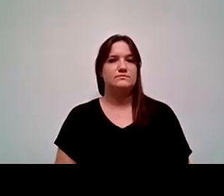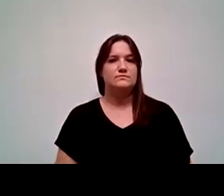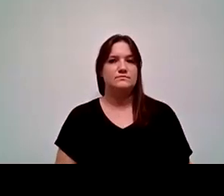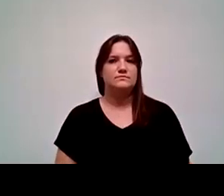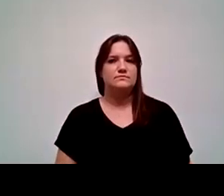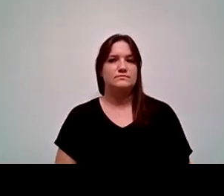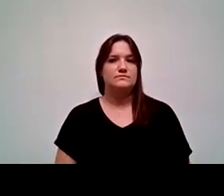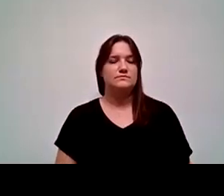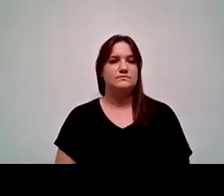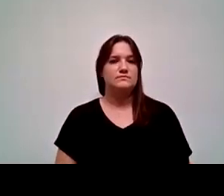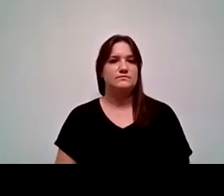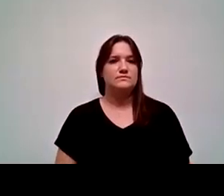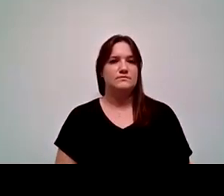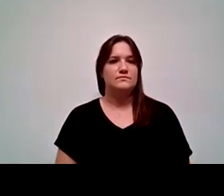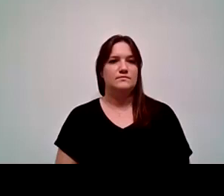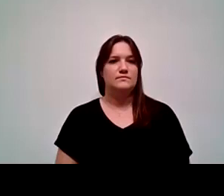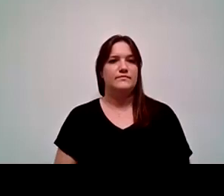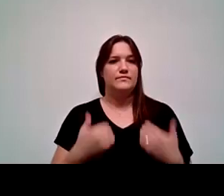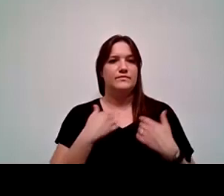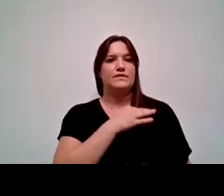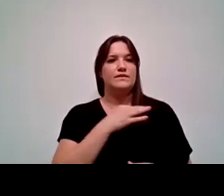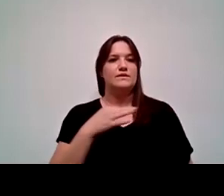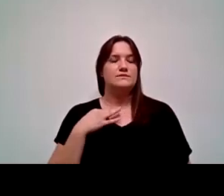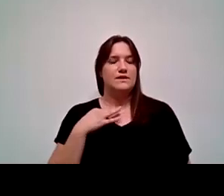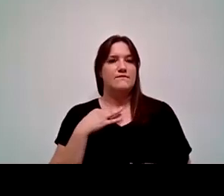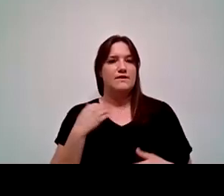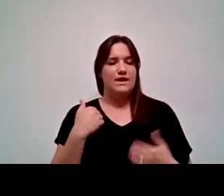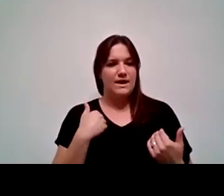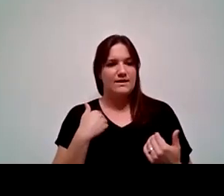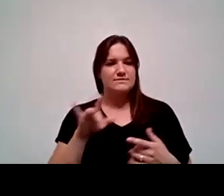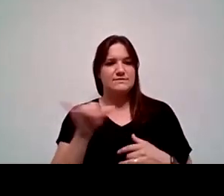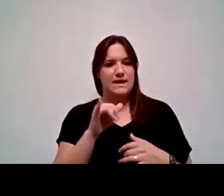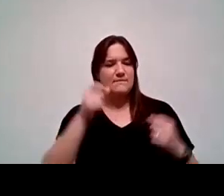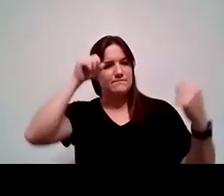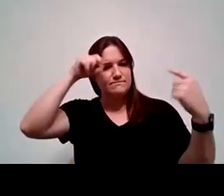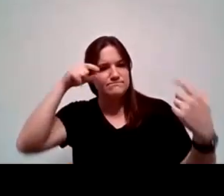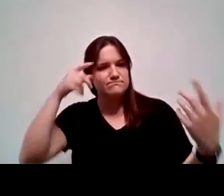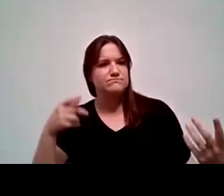And then, you know, just hiring staff that's equity minded and that knows...it's